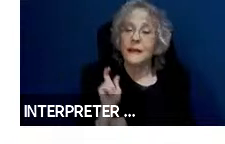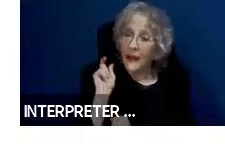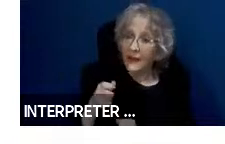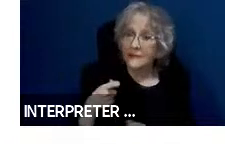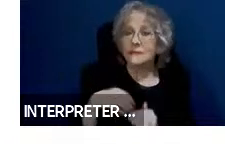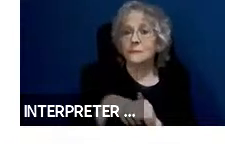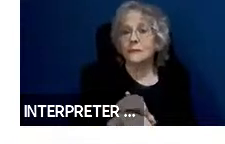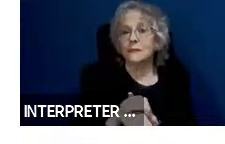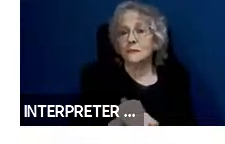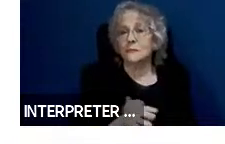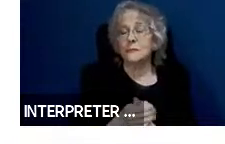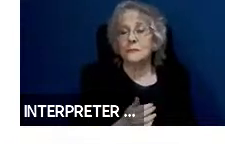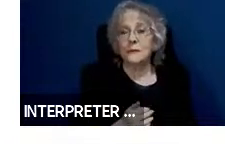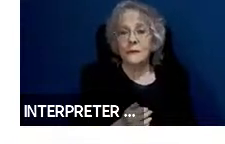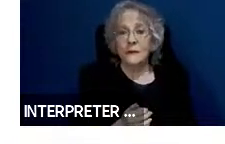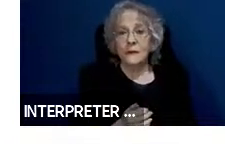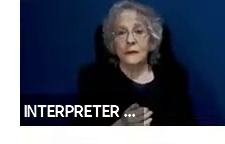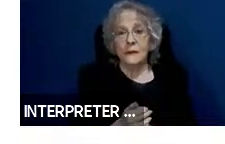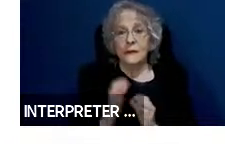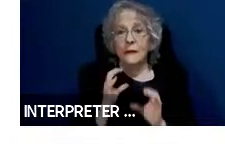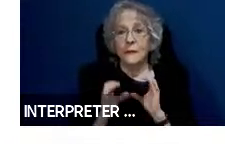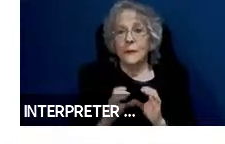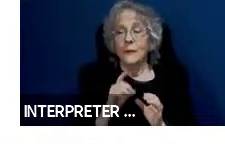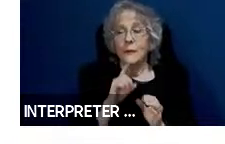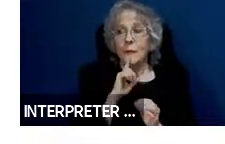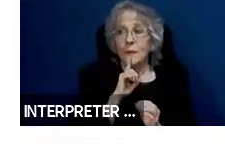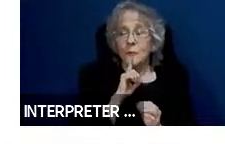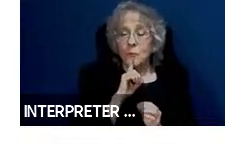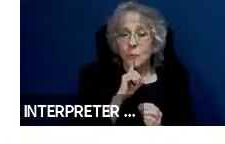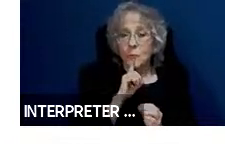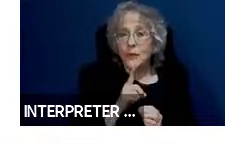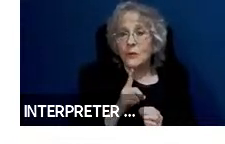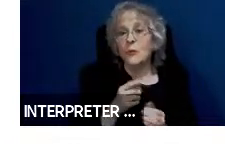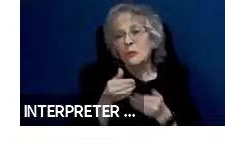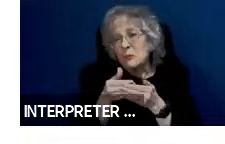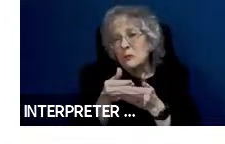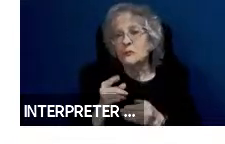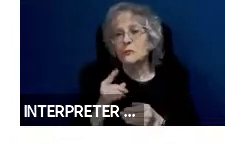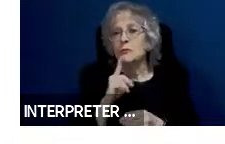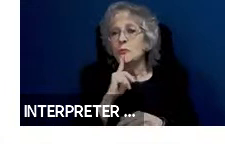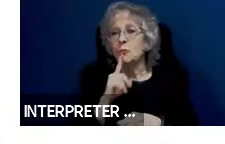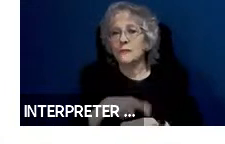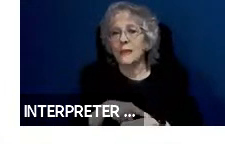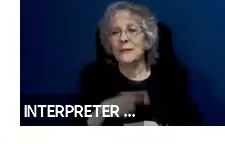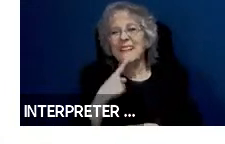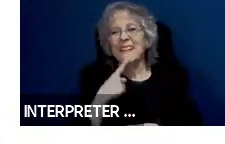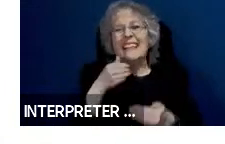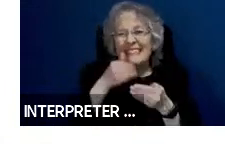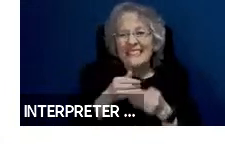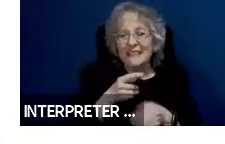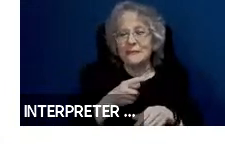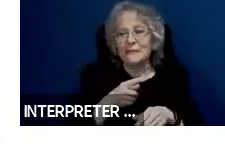The communication must be in real or near real time. We say near real time because e-mail is